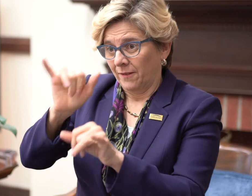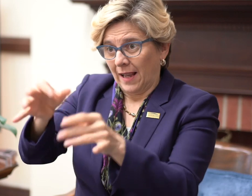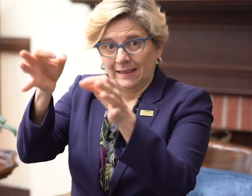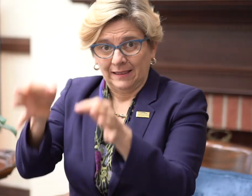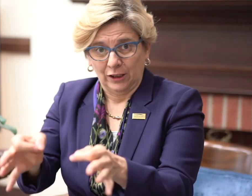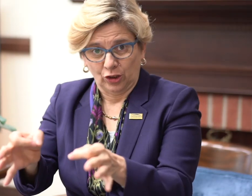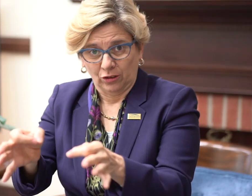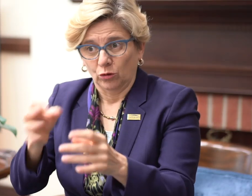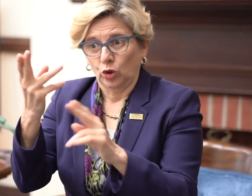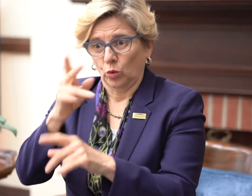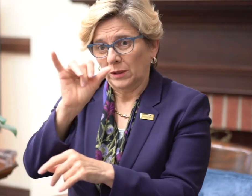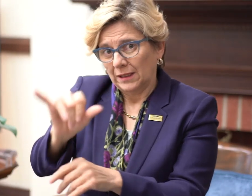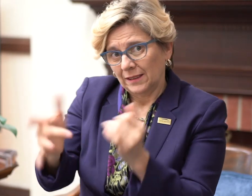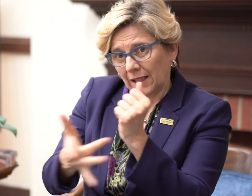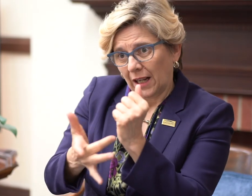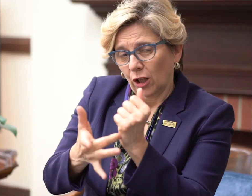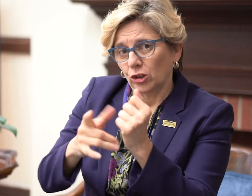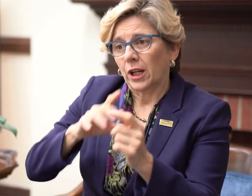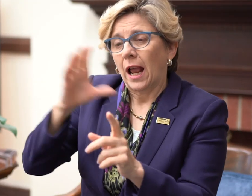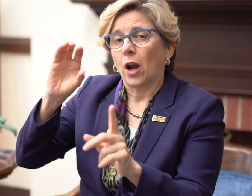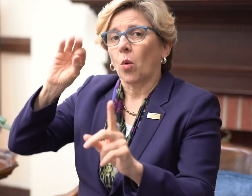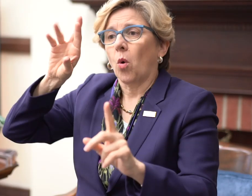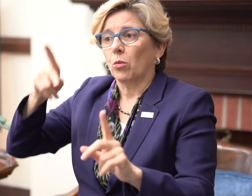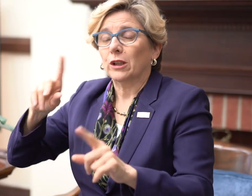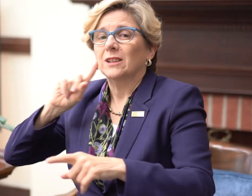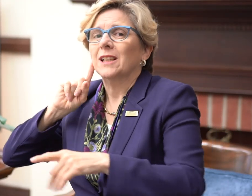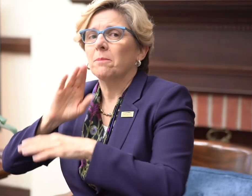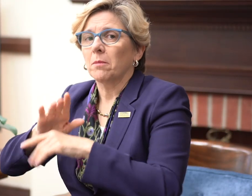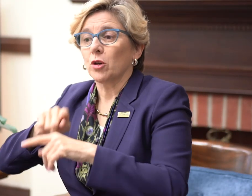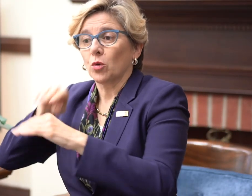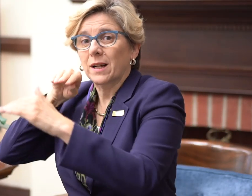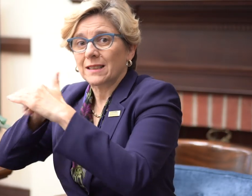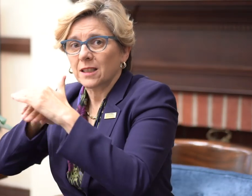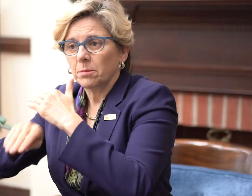of our decision to adopt your technology along with Apple's corporate commitment